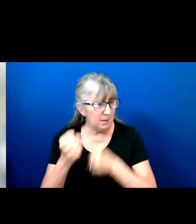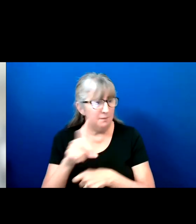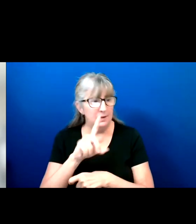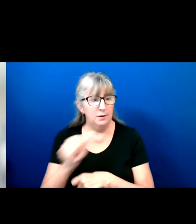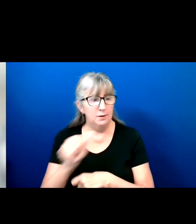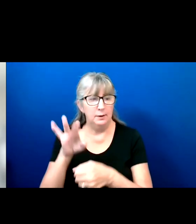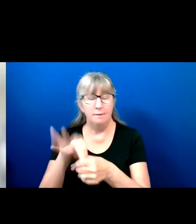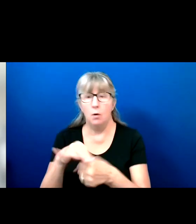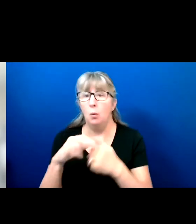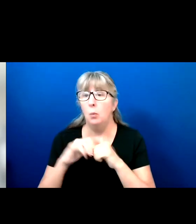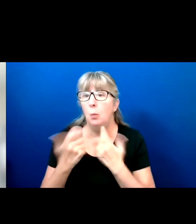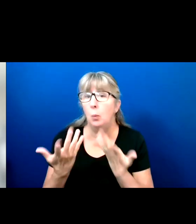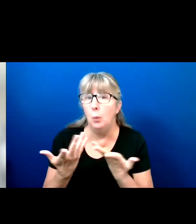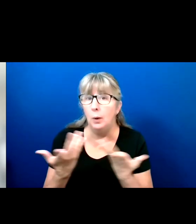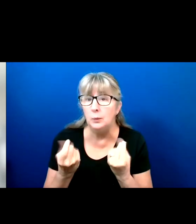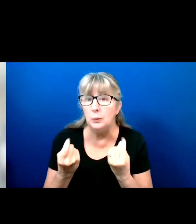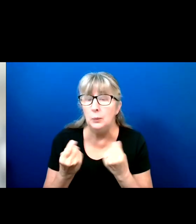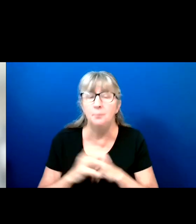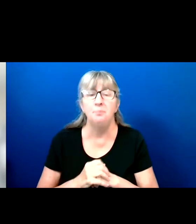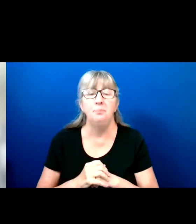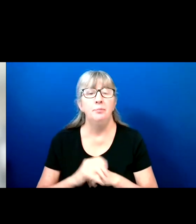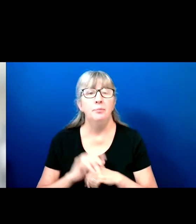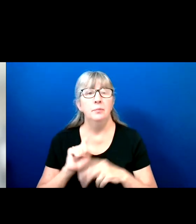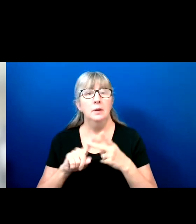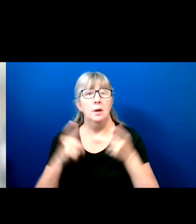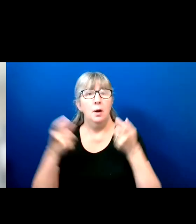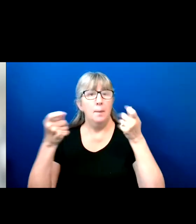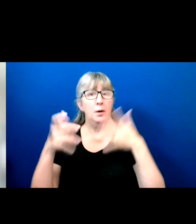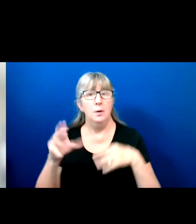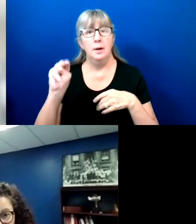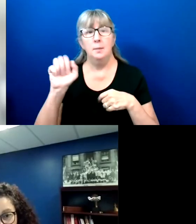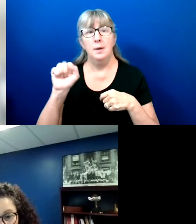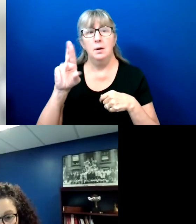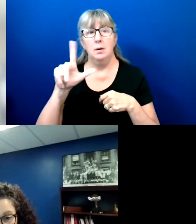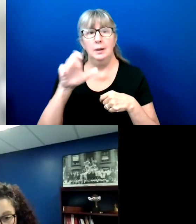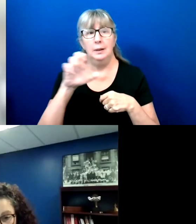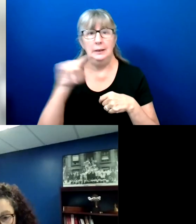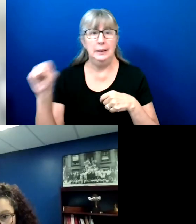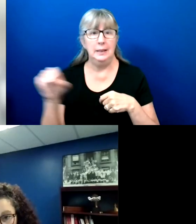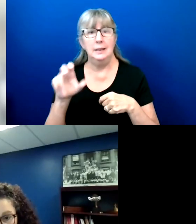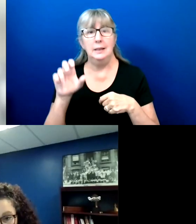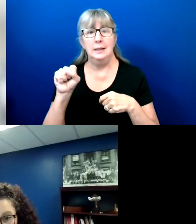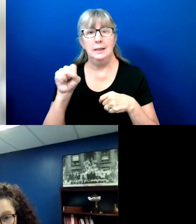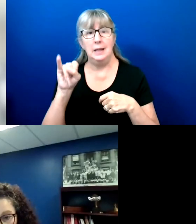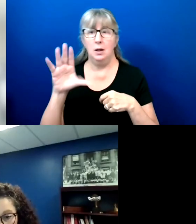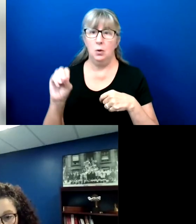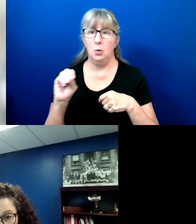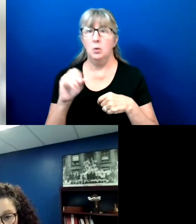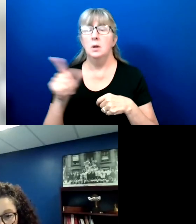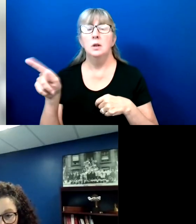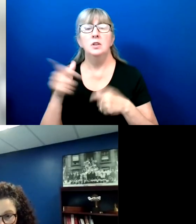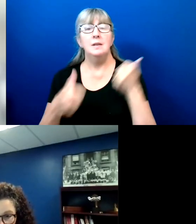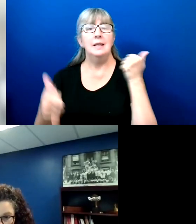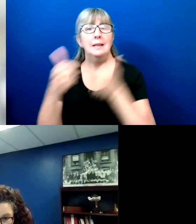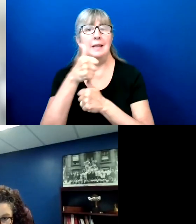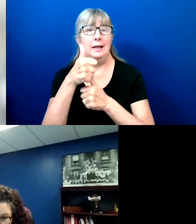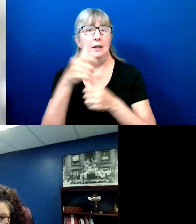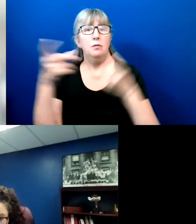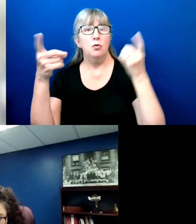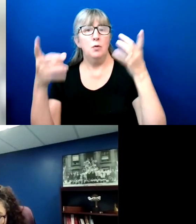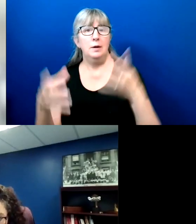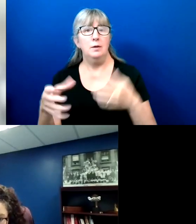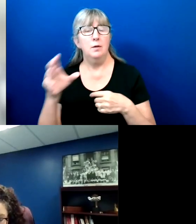Our moderator will be Marlene Sallo, Executive Director of the Disability Law Center, Massachusetts'